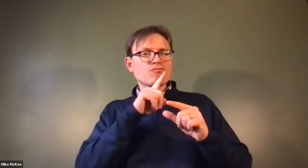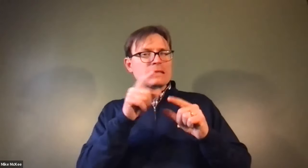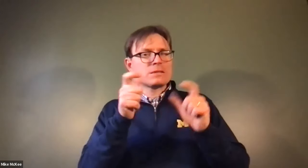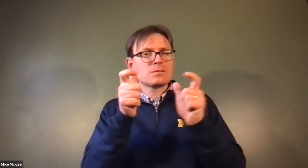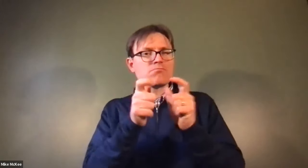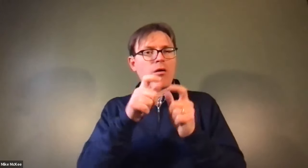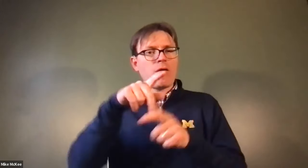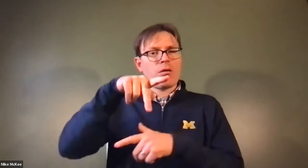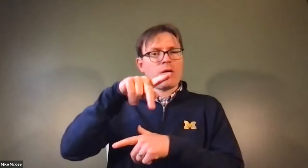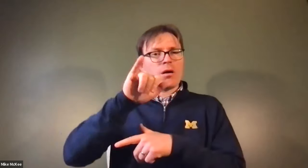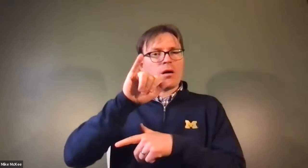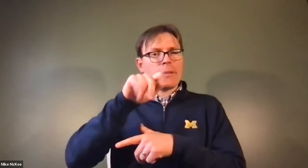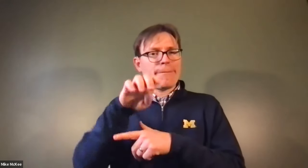James Cech: Is that those arteries.